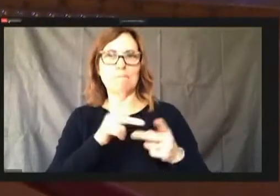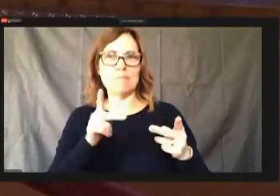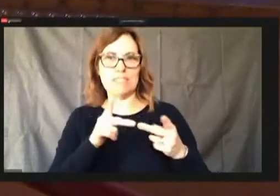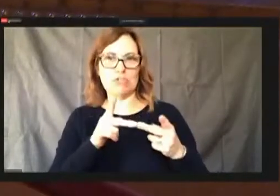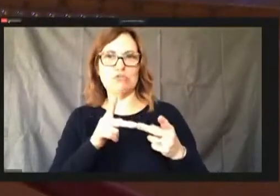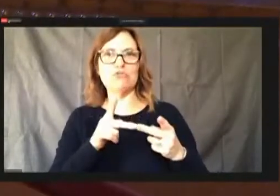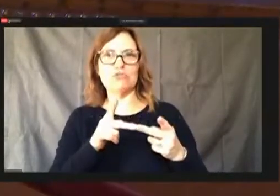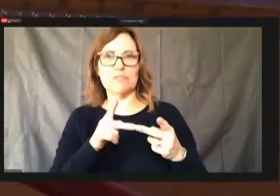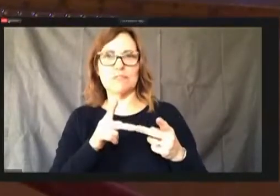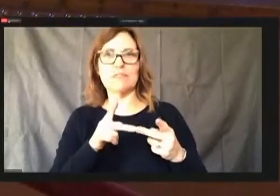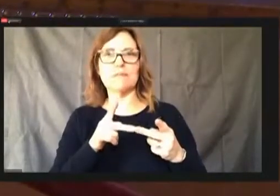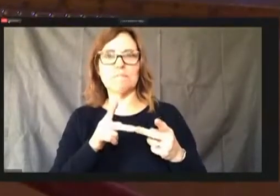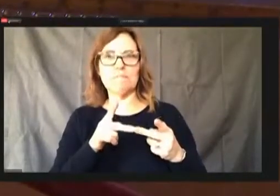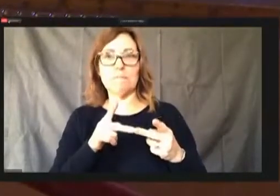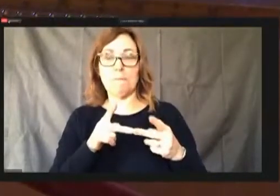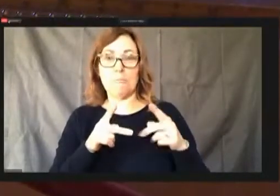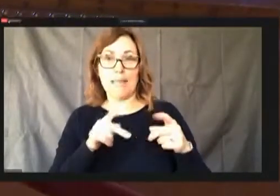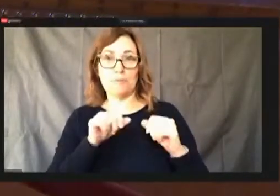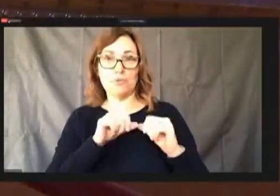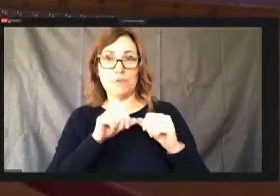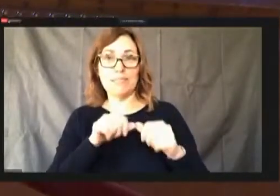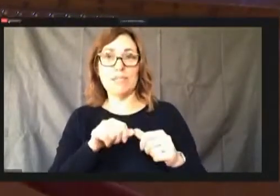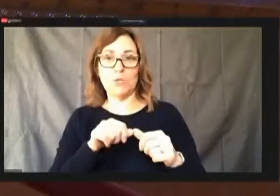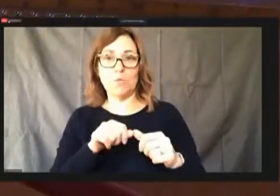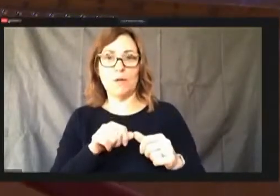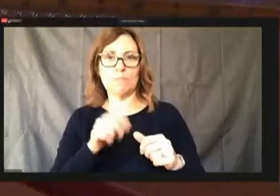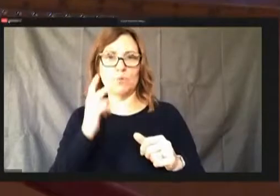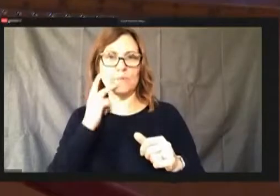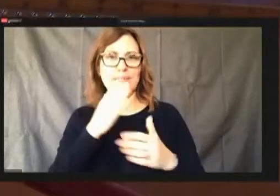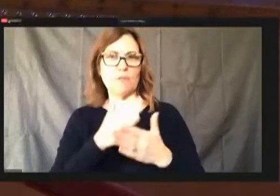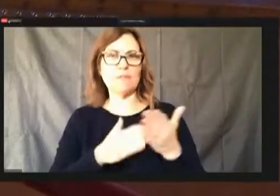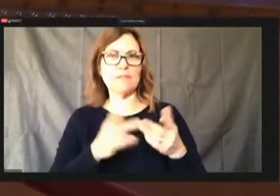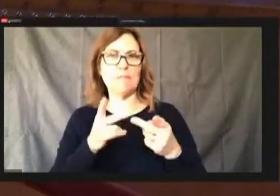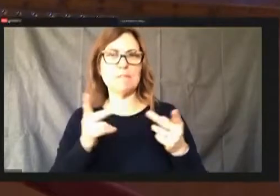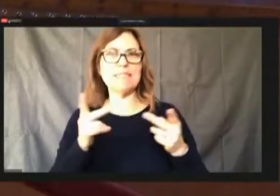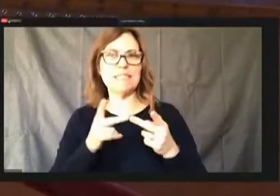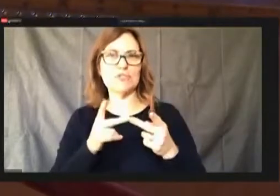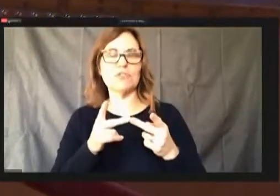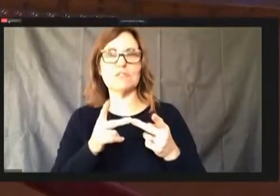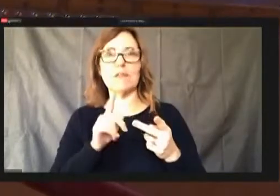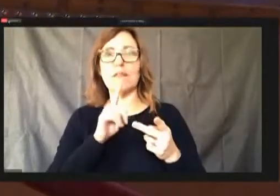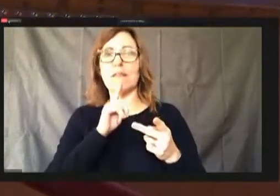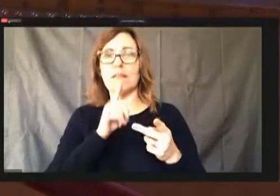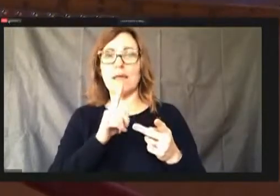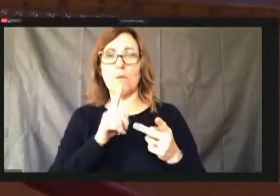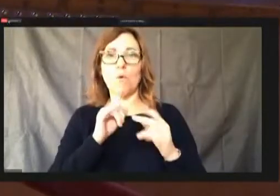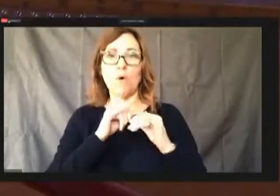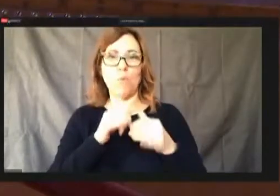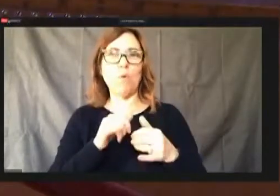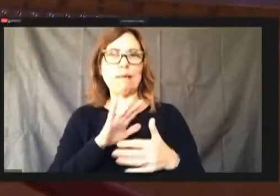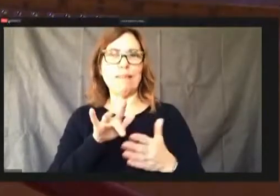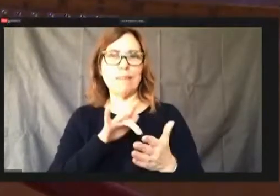There are some positions that were awarded mid year is some different pay increases in